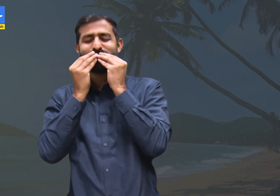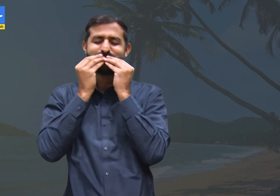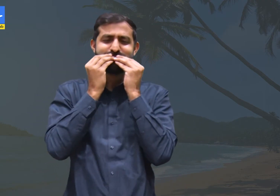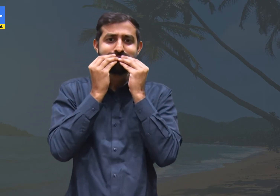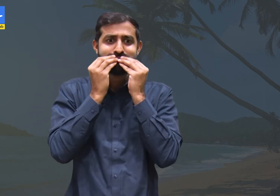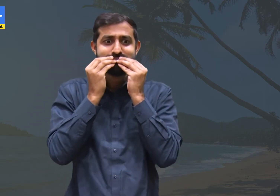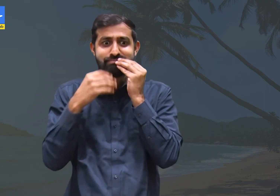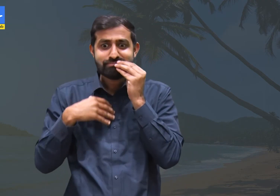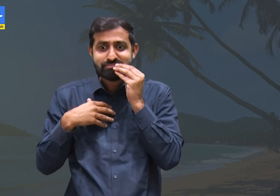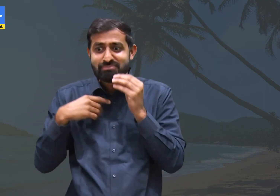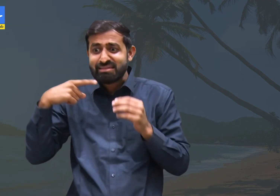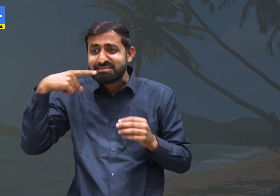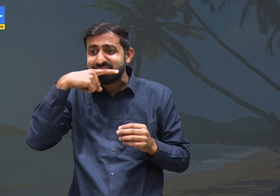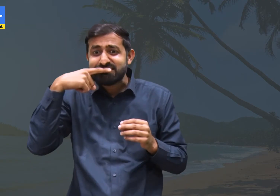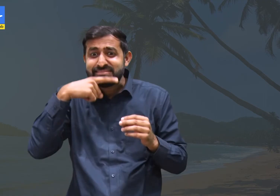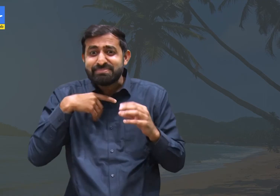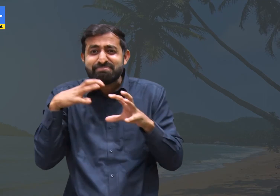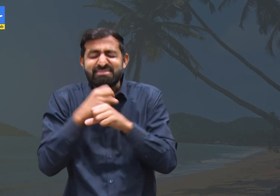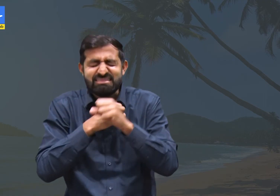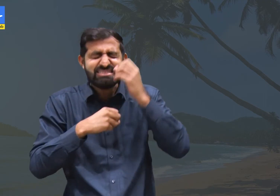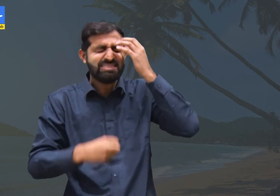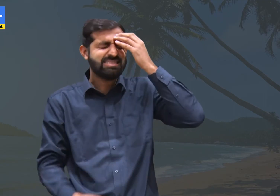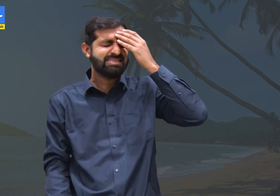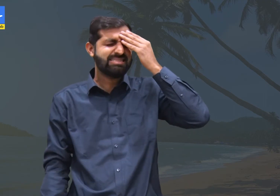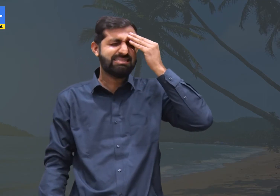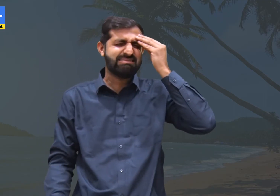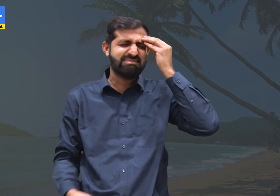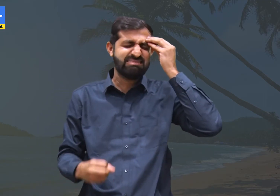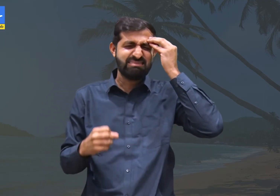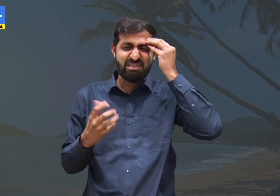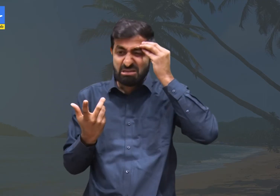While eating, we realized we had not brushed our teeth.